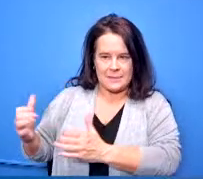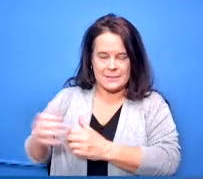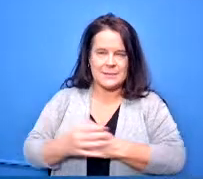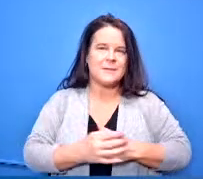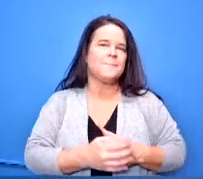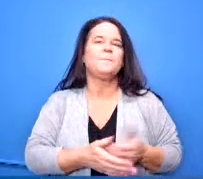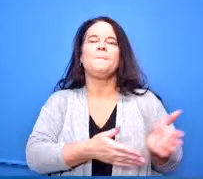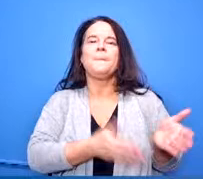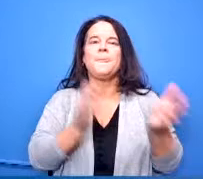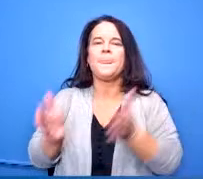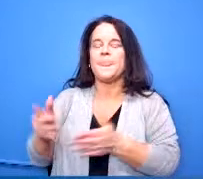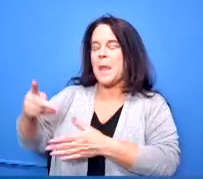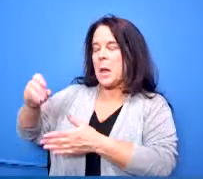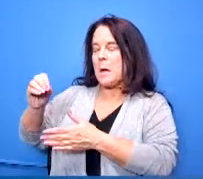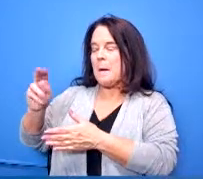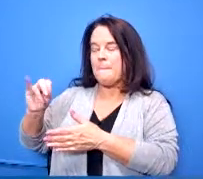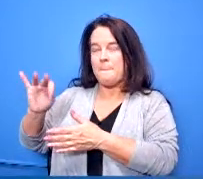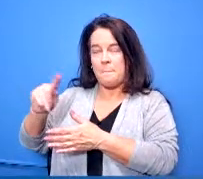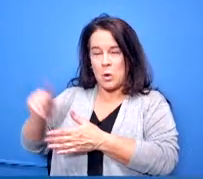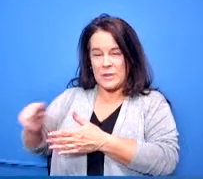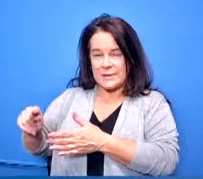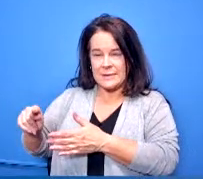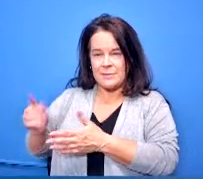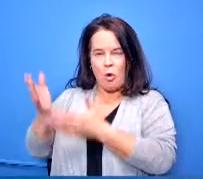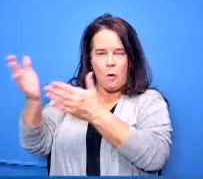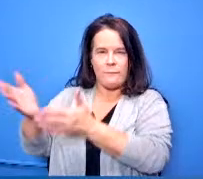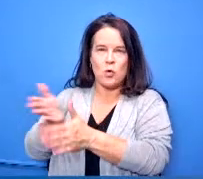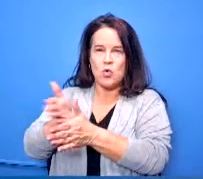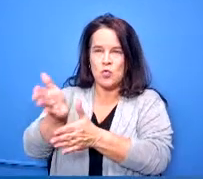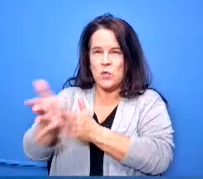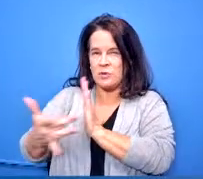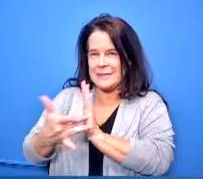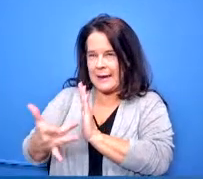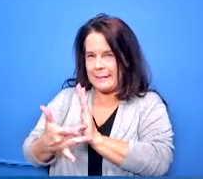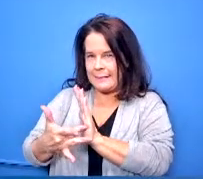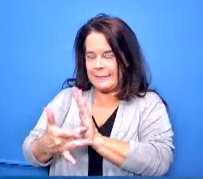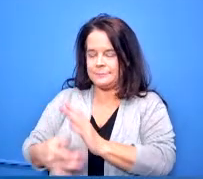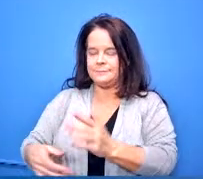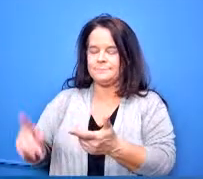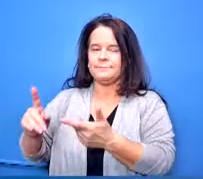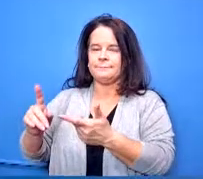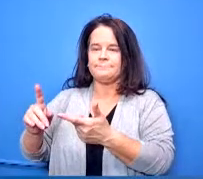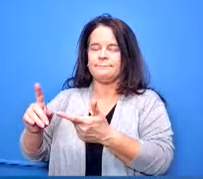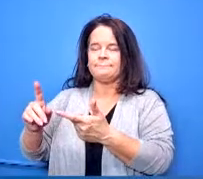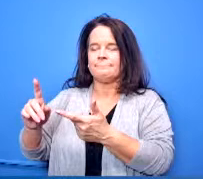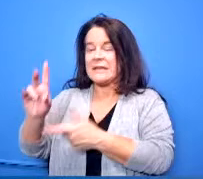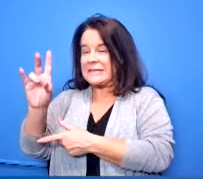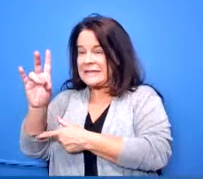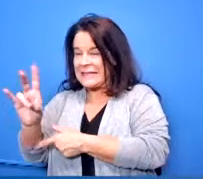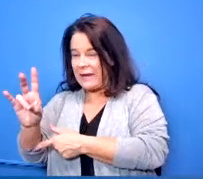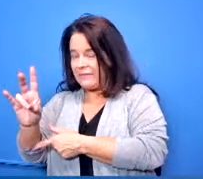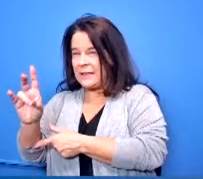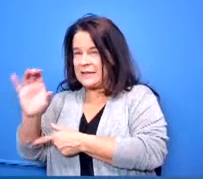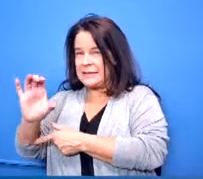opponents has their career tech pathways they offer seven college credit plus courses